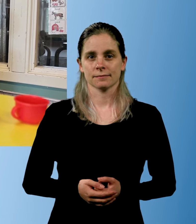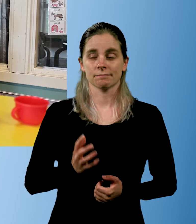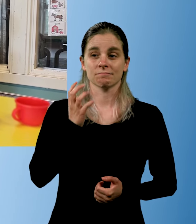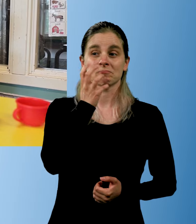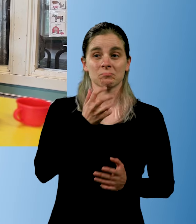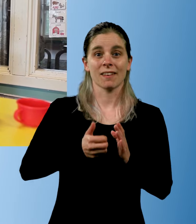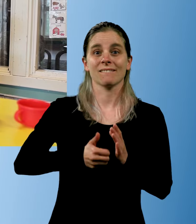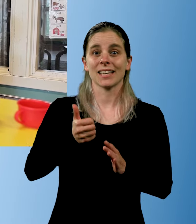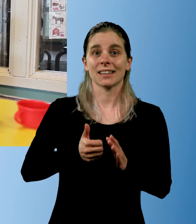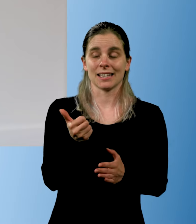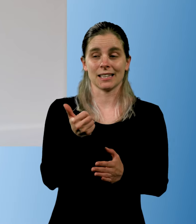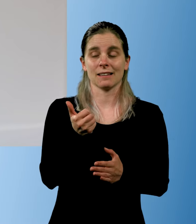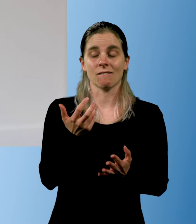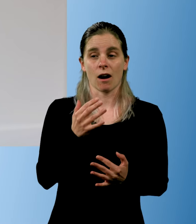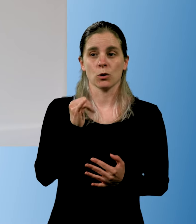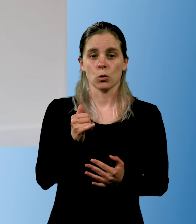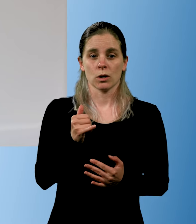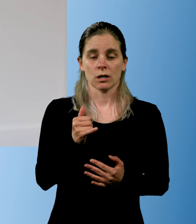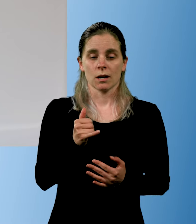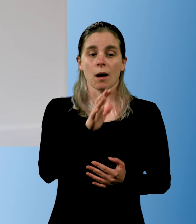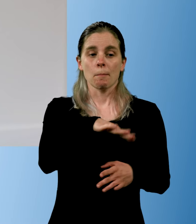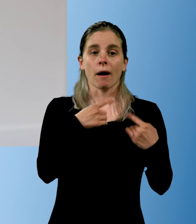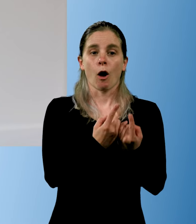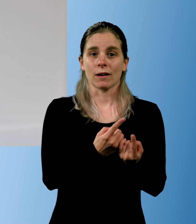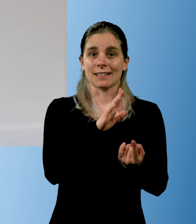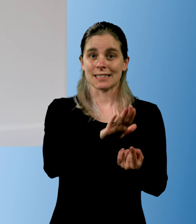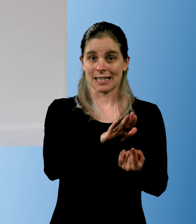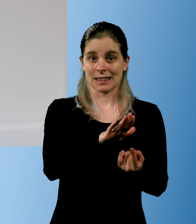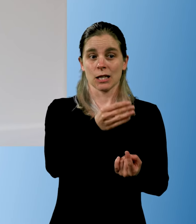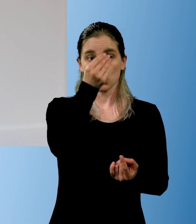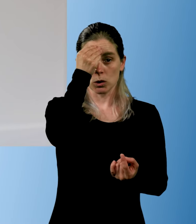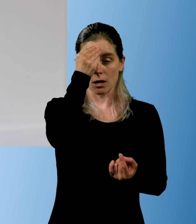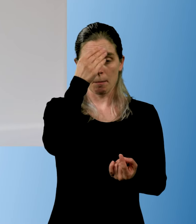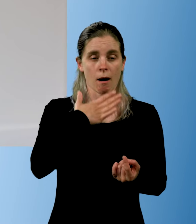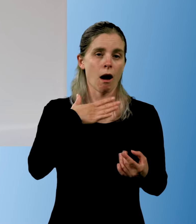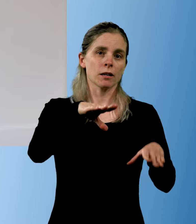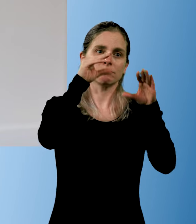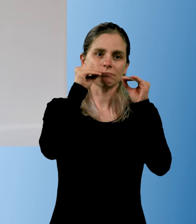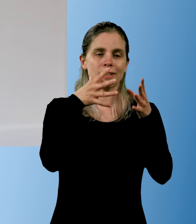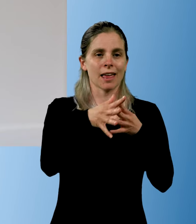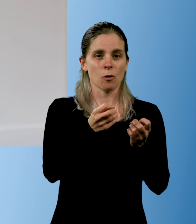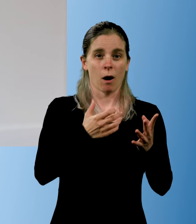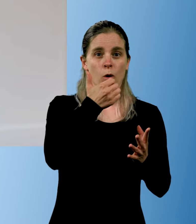It's important that all the knowledge the kindergarten has built in years,-